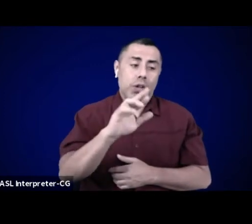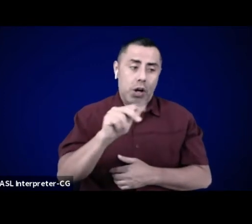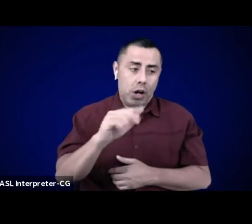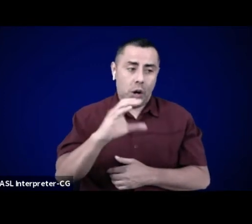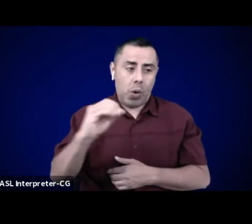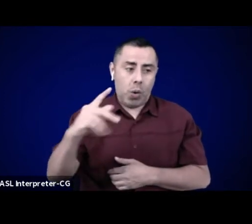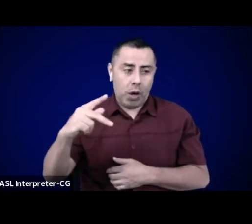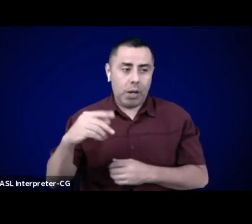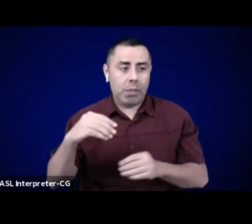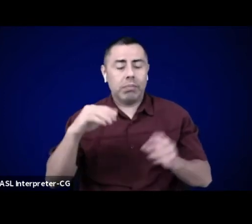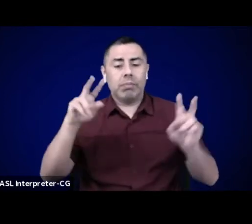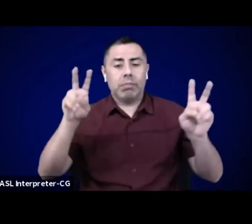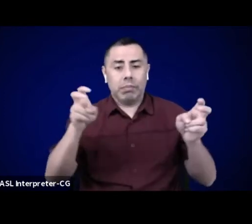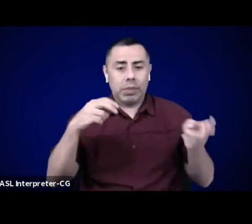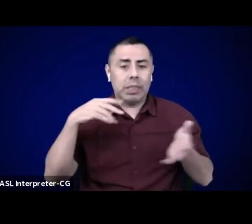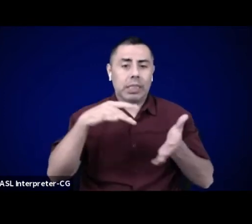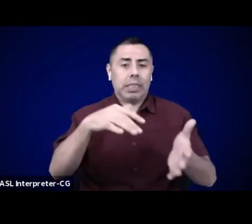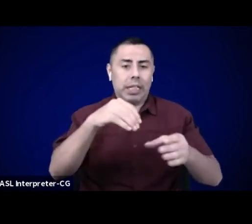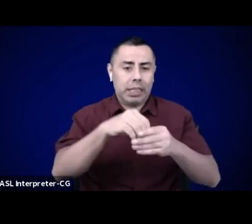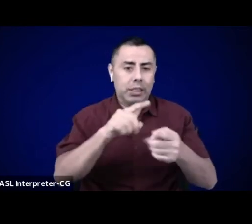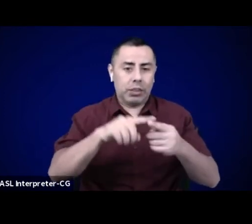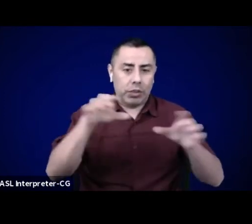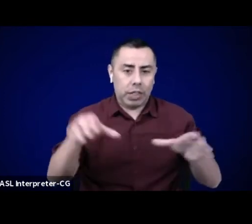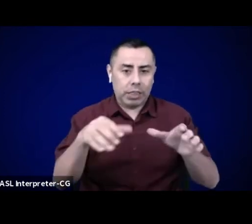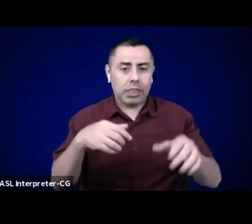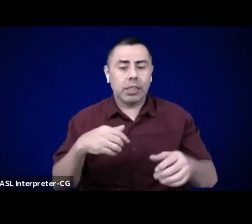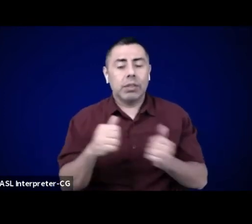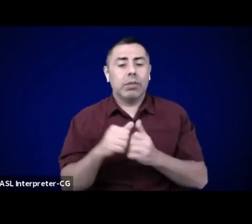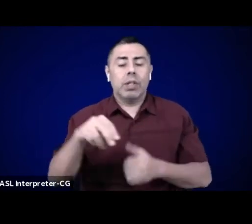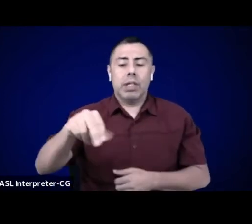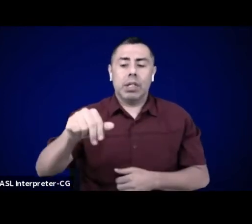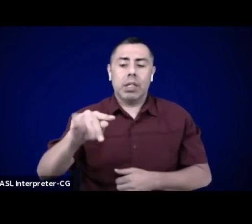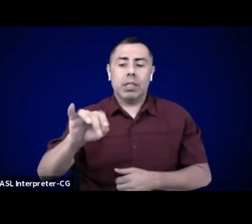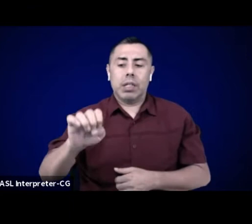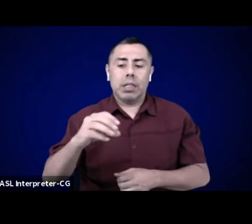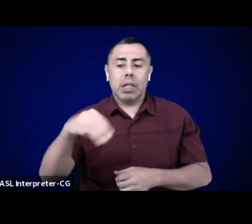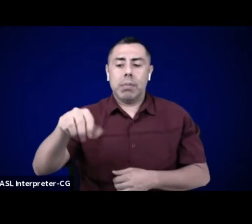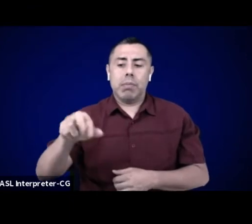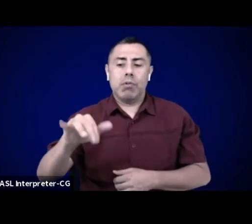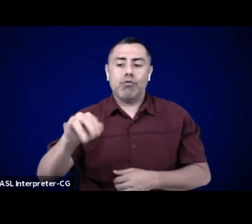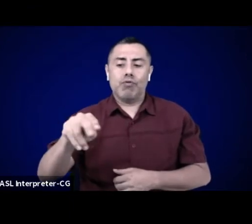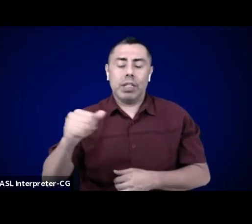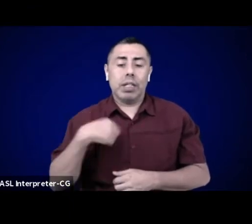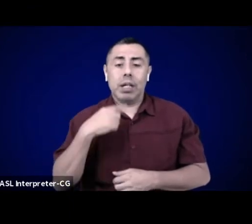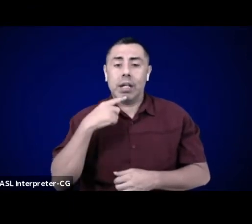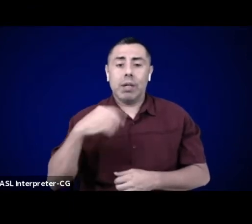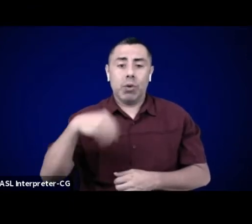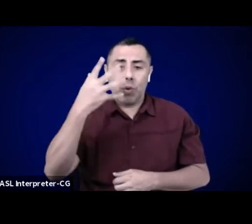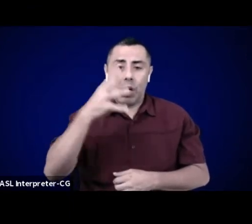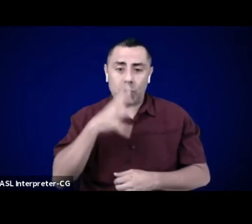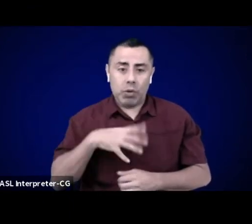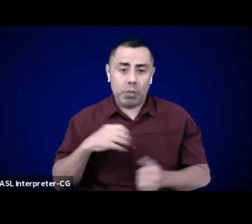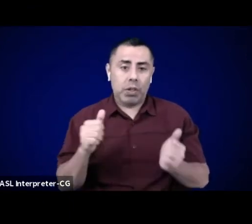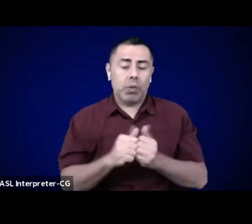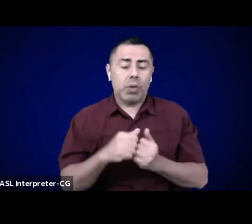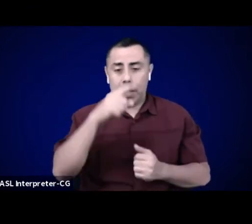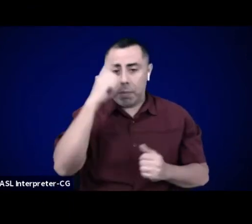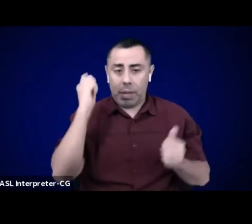I'm a white woman with a black print shirt and short hair coming to you from Berlin, Germany through Zoom.